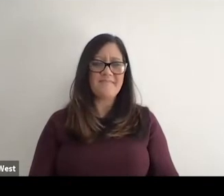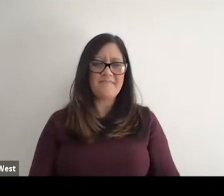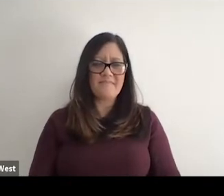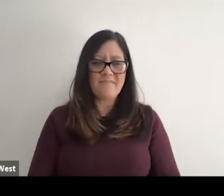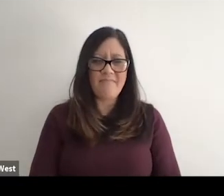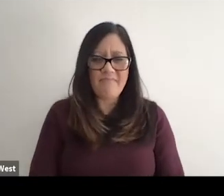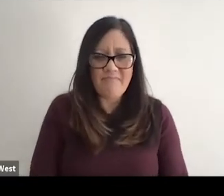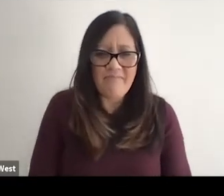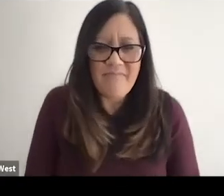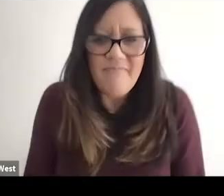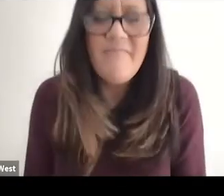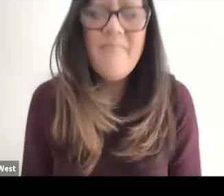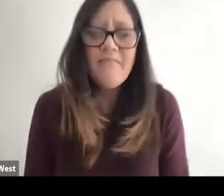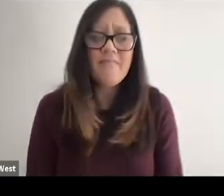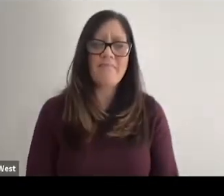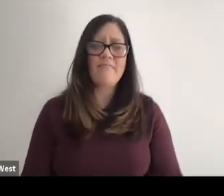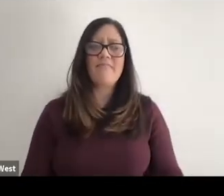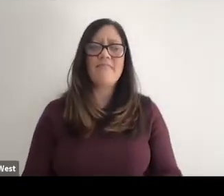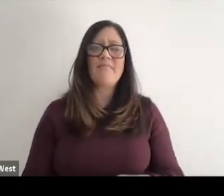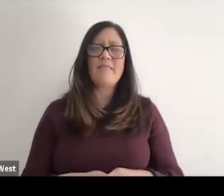As those of you, they can see that a